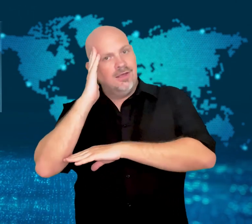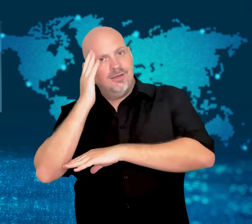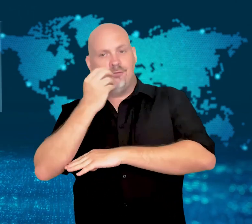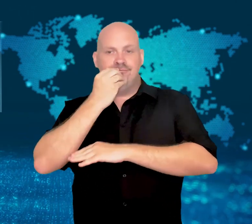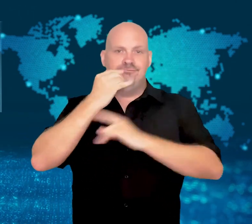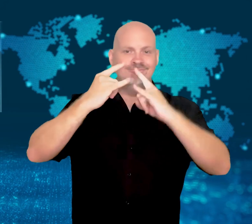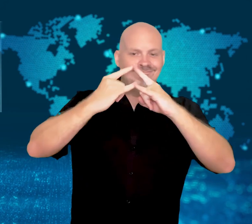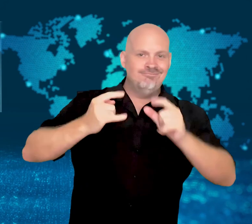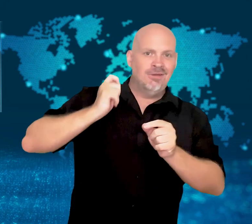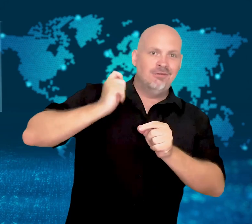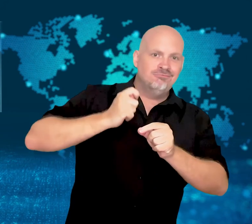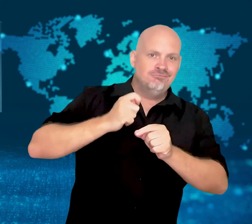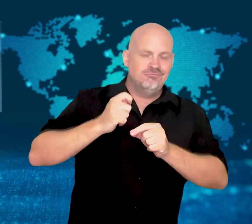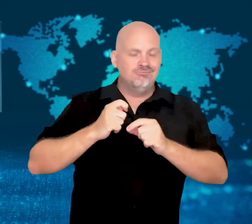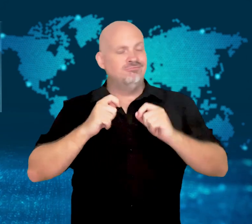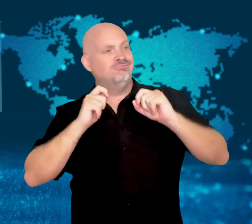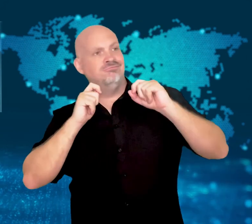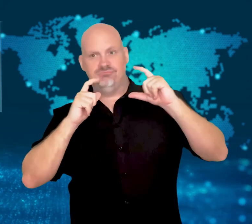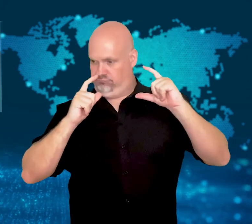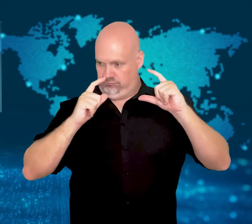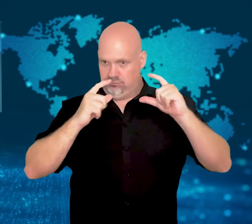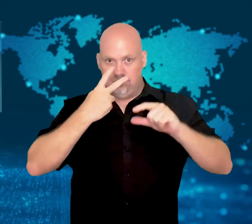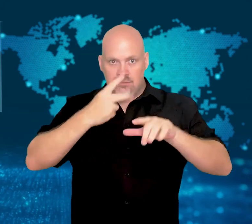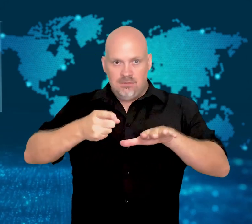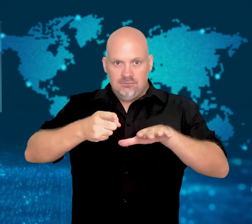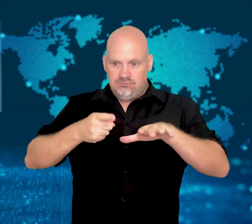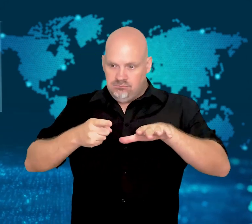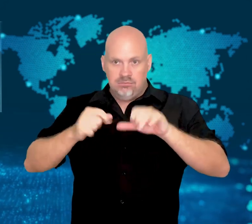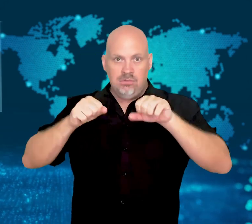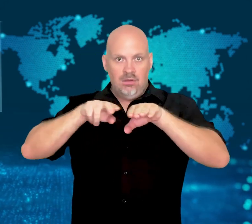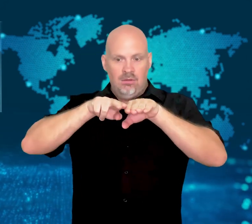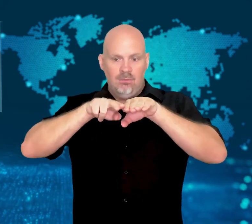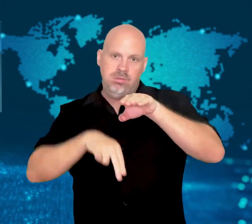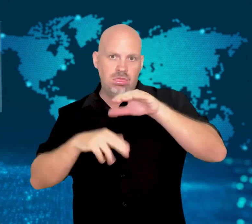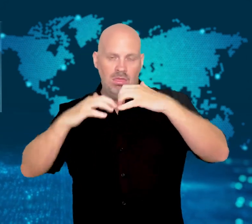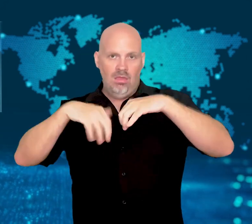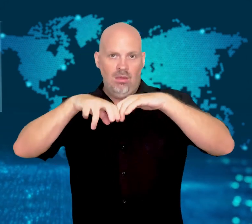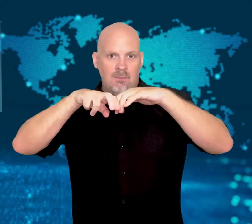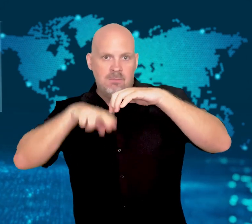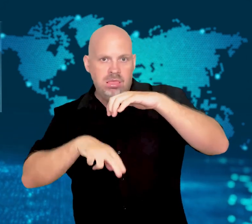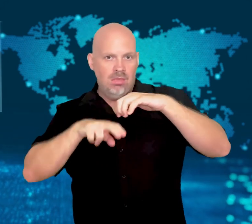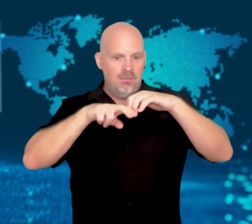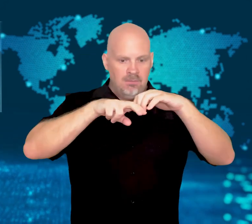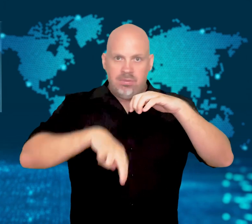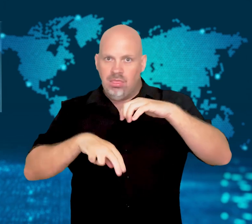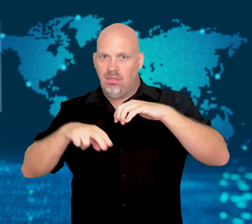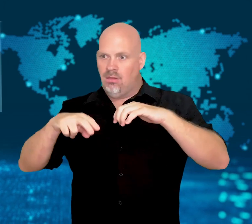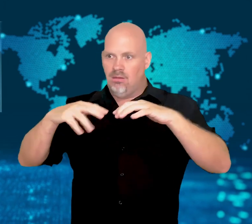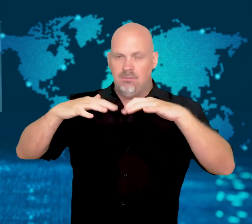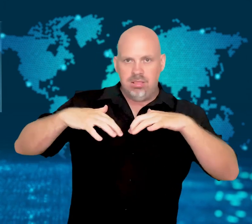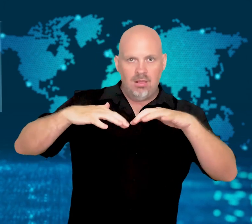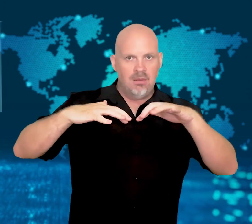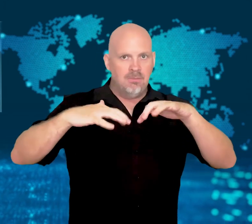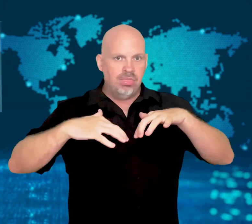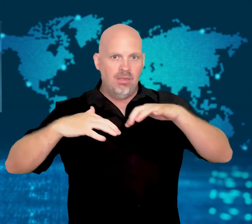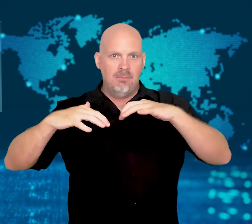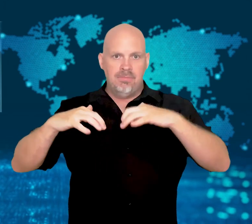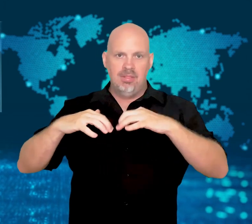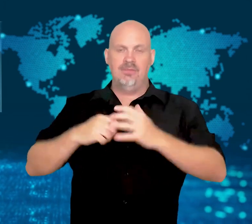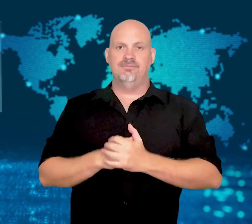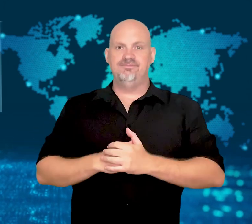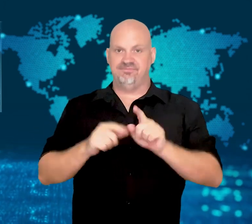fallen into a new opening in the ground.